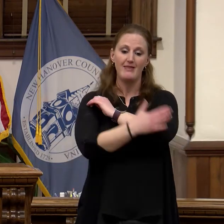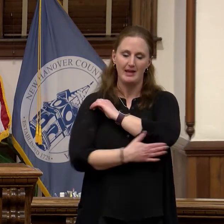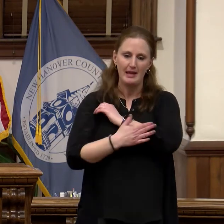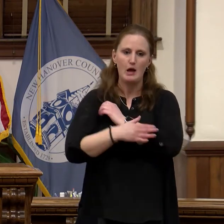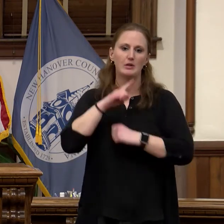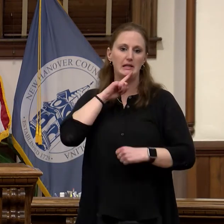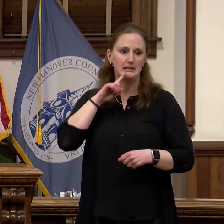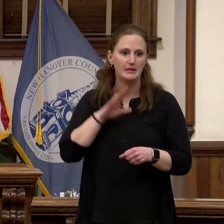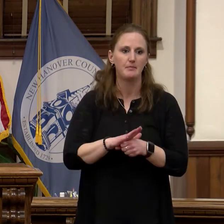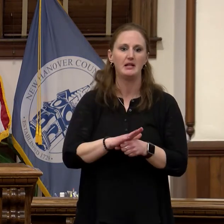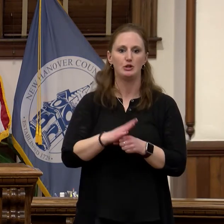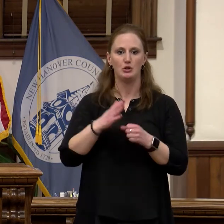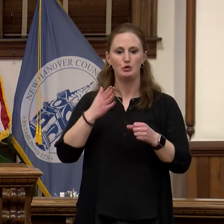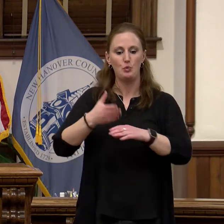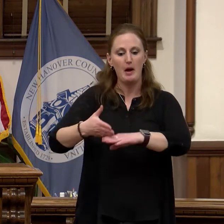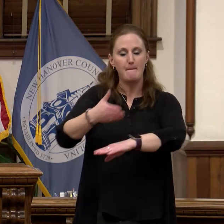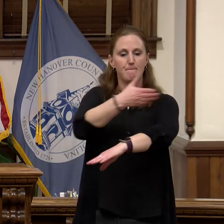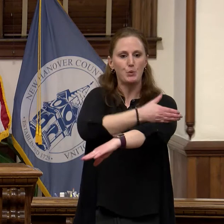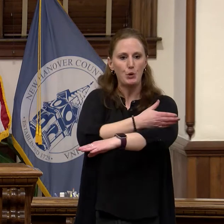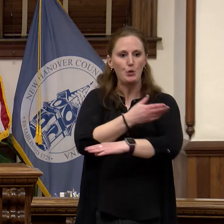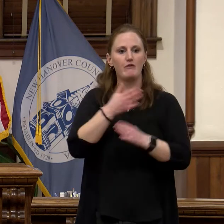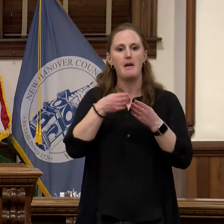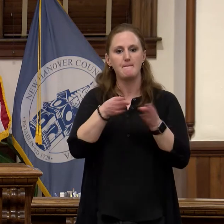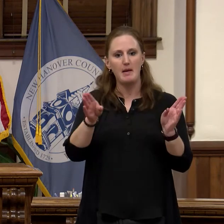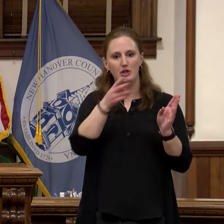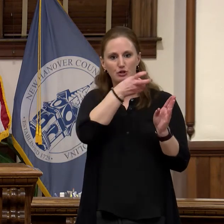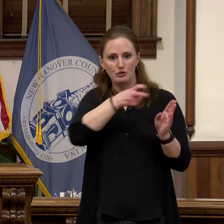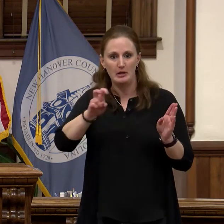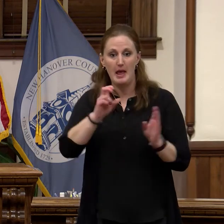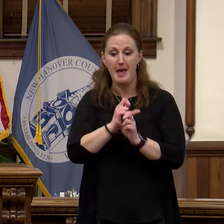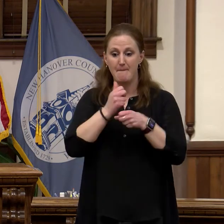public transportation and make it sustainable and predictable to serve our